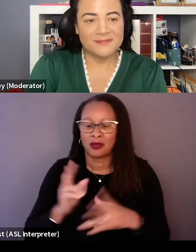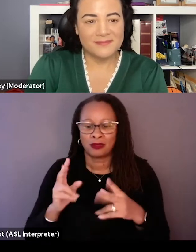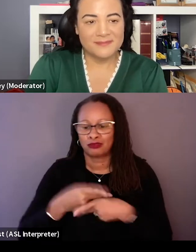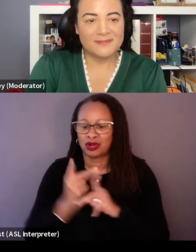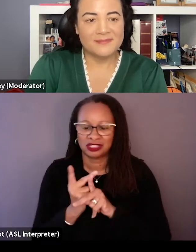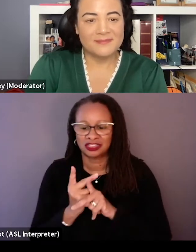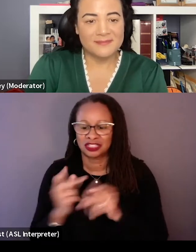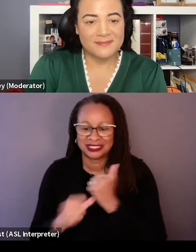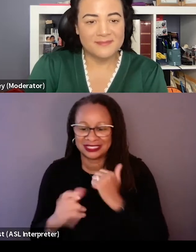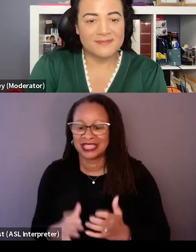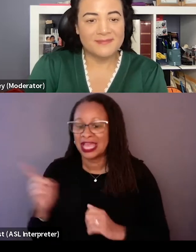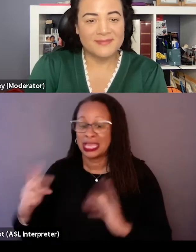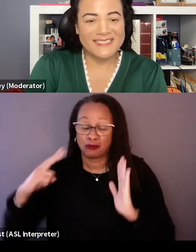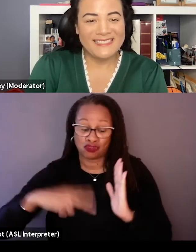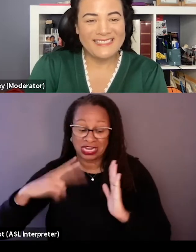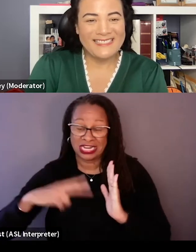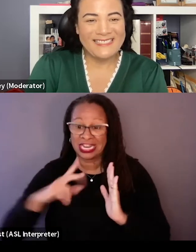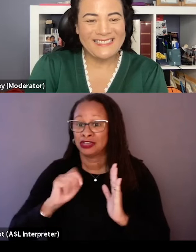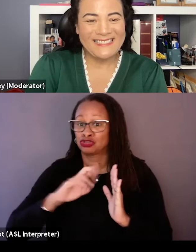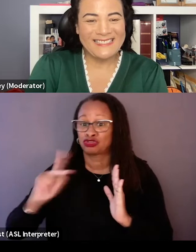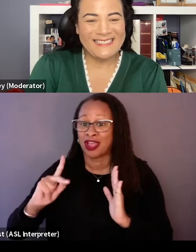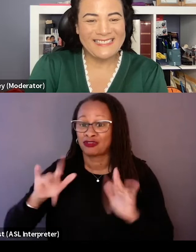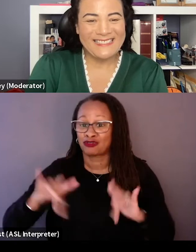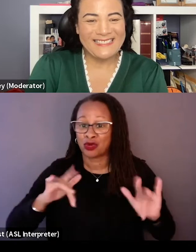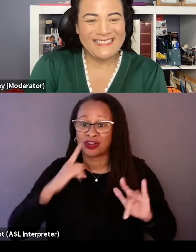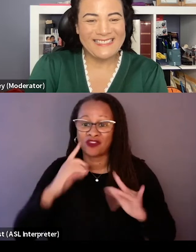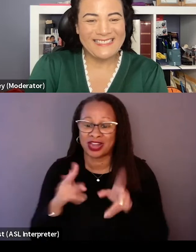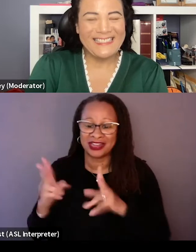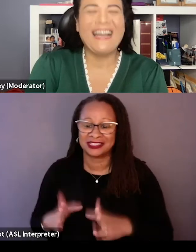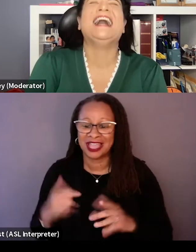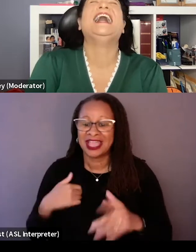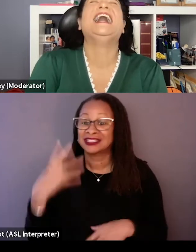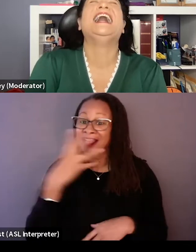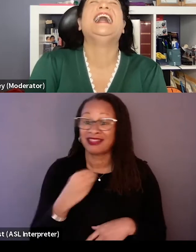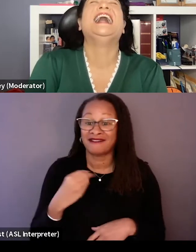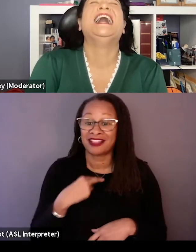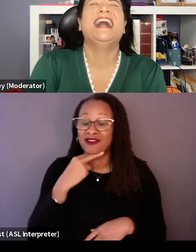him reading track recordings for our editors and he has a lovely voice, but we were always,